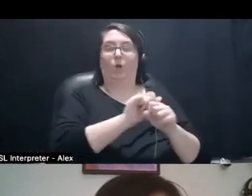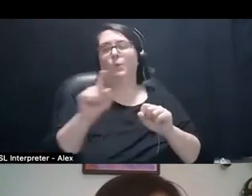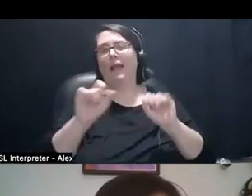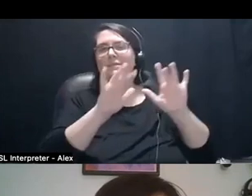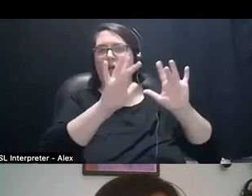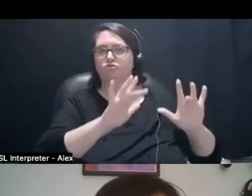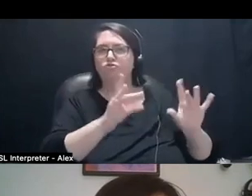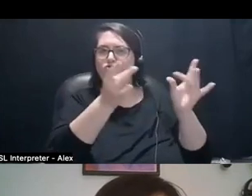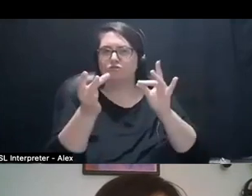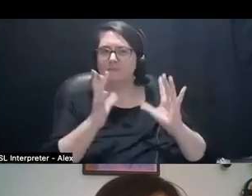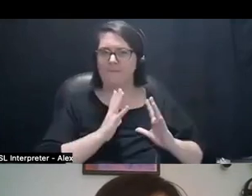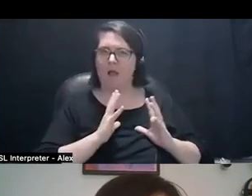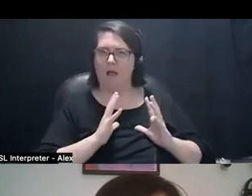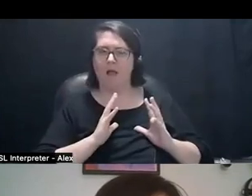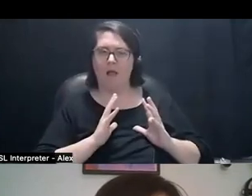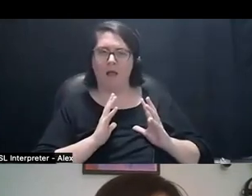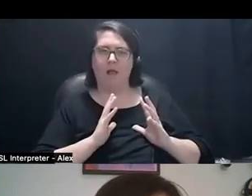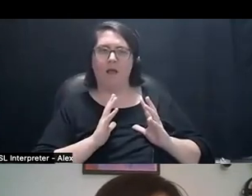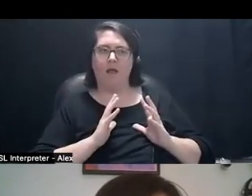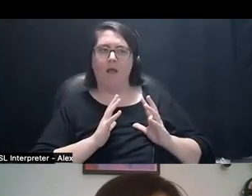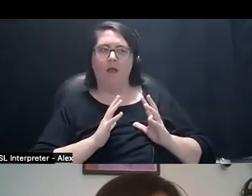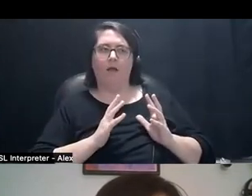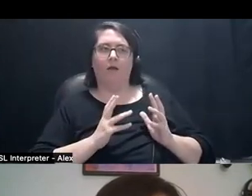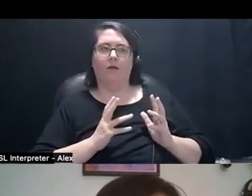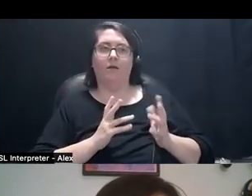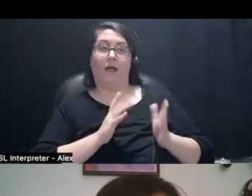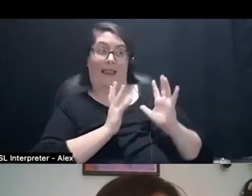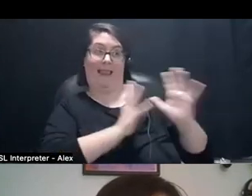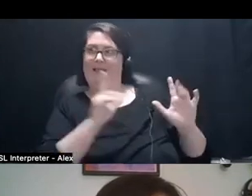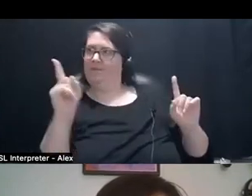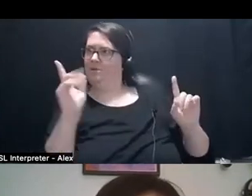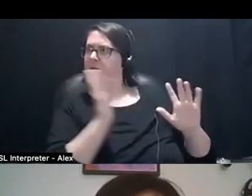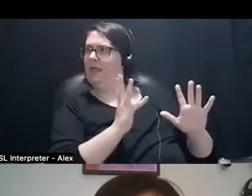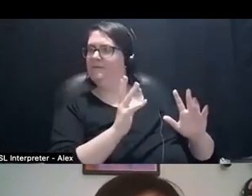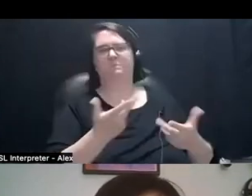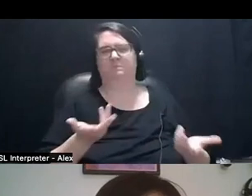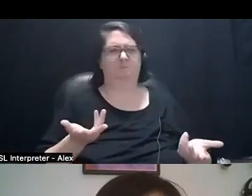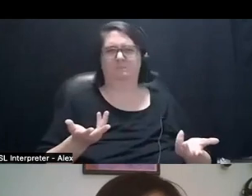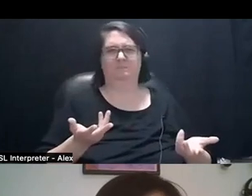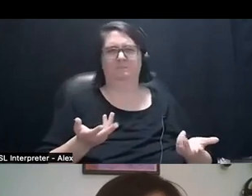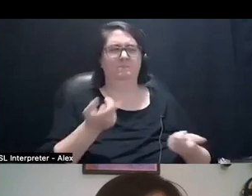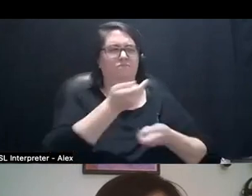those things will never stay as they are. Like they'll find new purposes for it or they'll